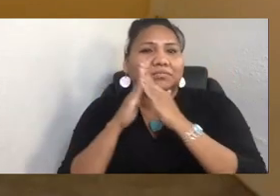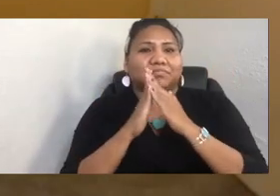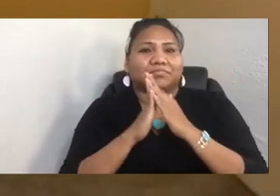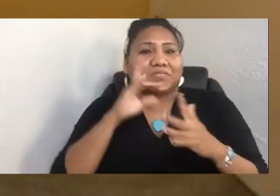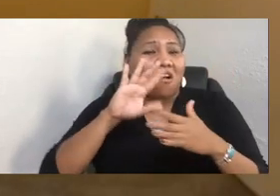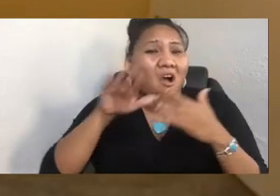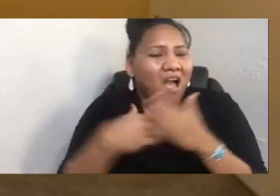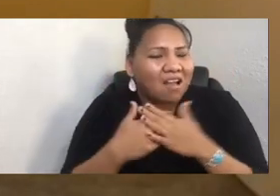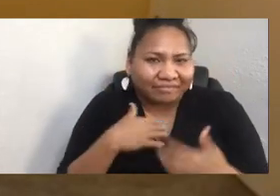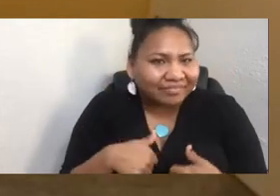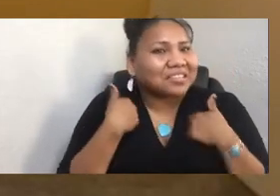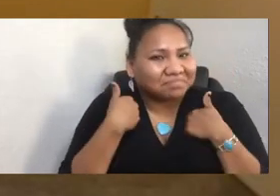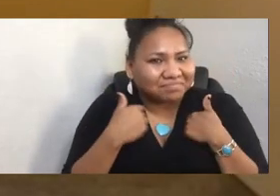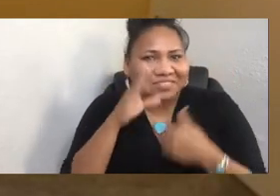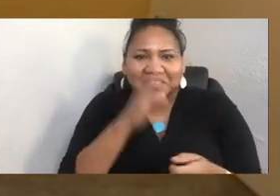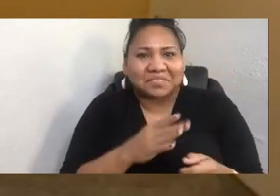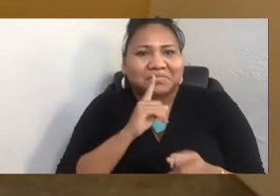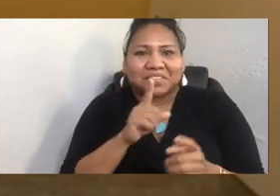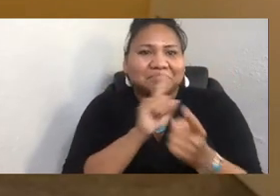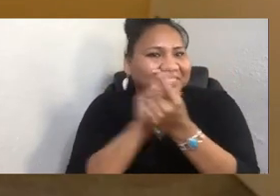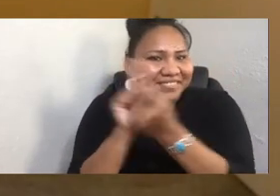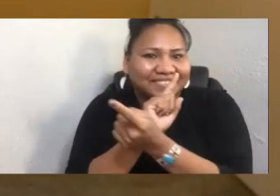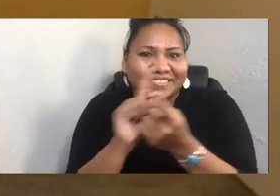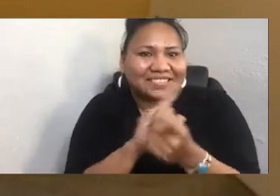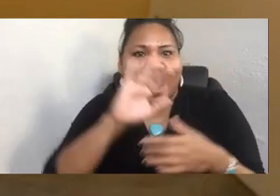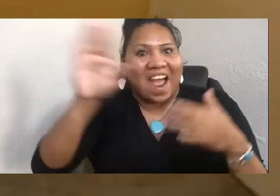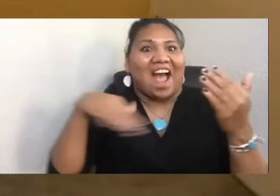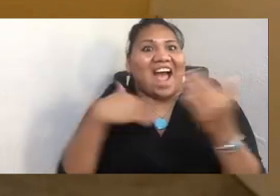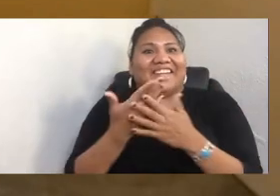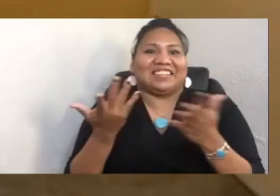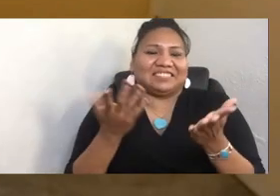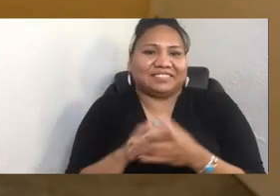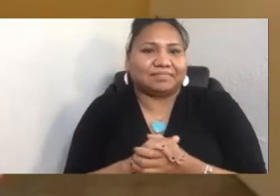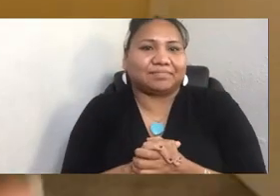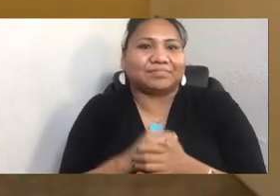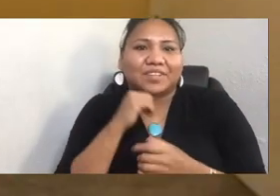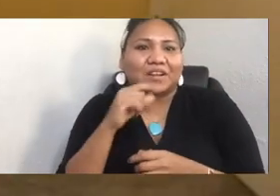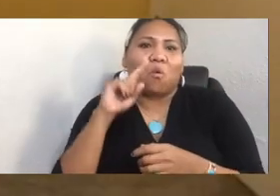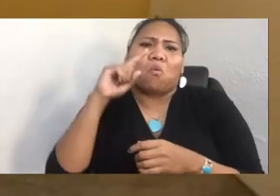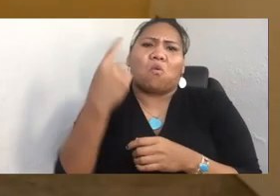has really shifted not so much about numbers, but about the amazing and diverse expressions of humanity